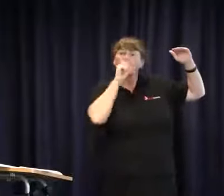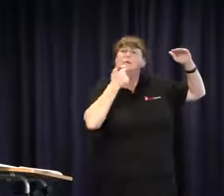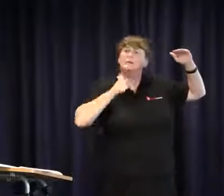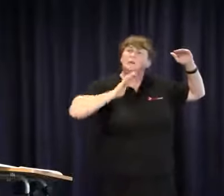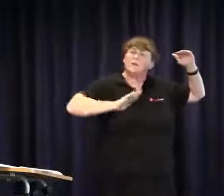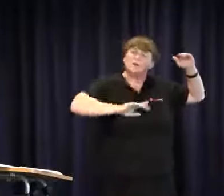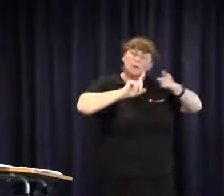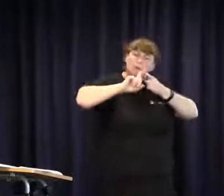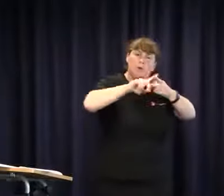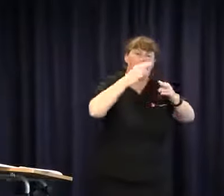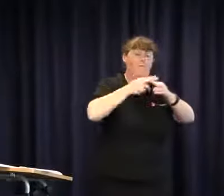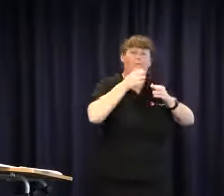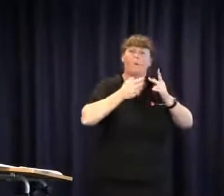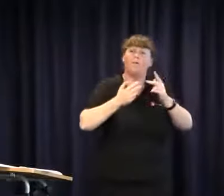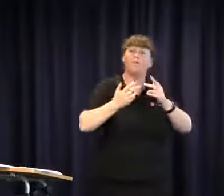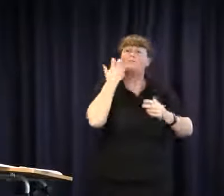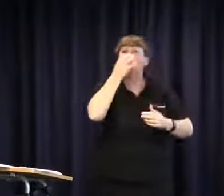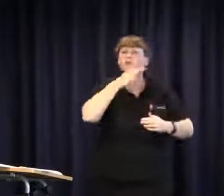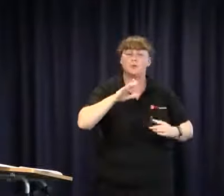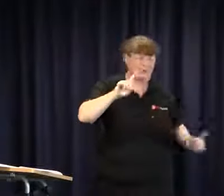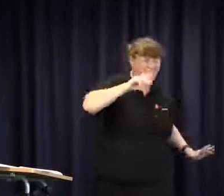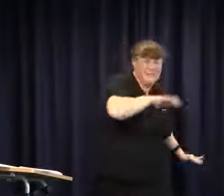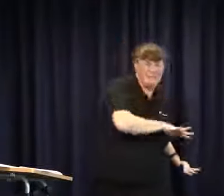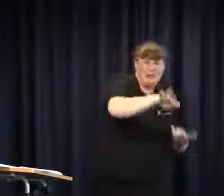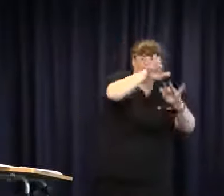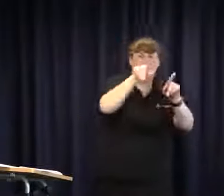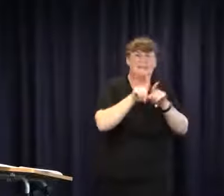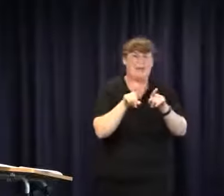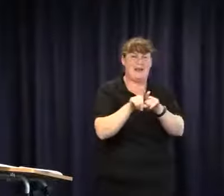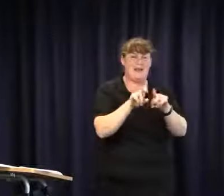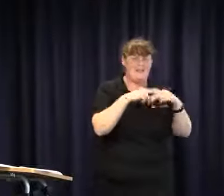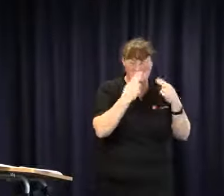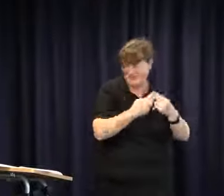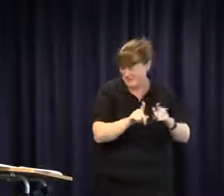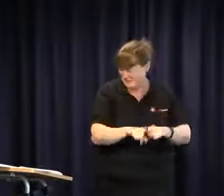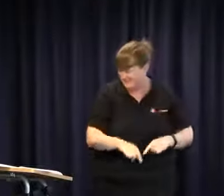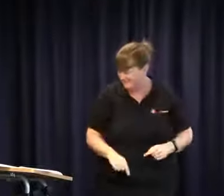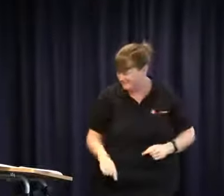age, hopefully you can sort something out rather than wait for several generations to